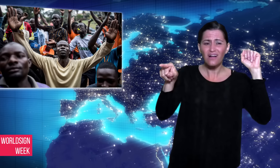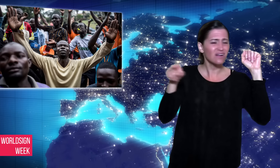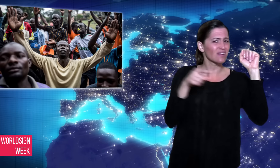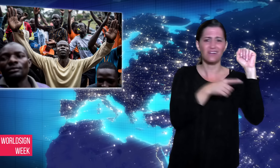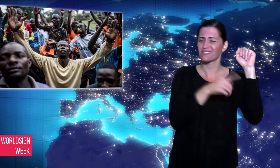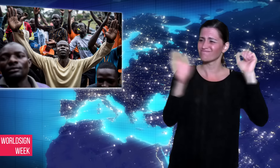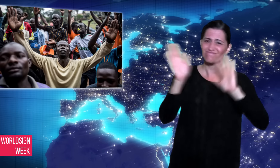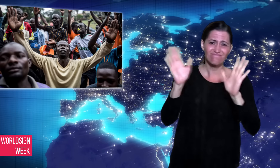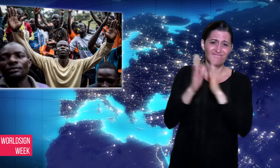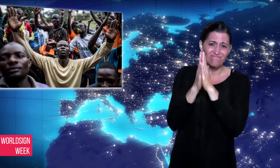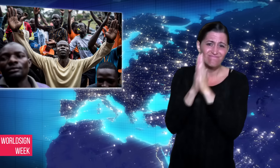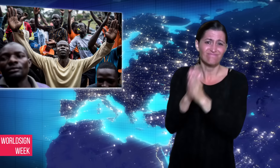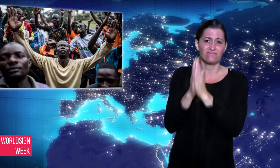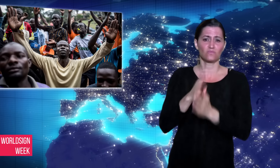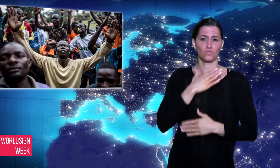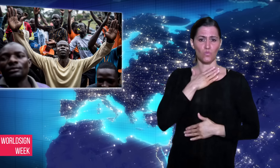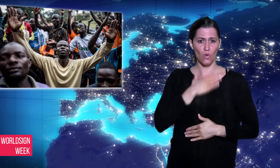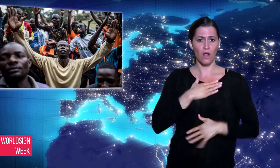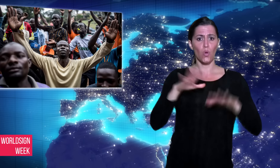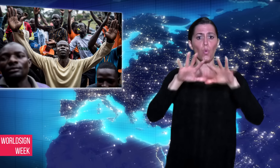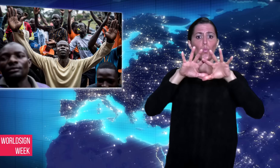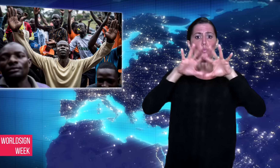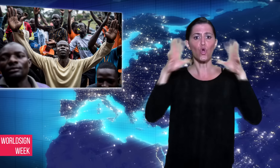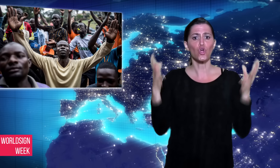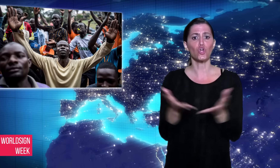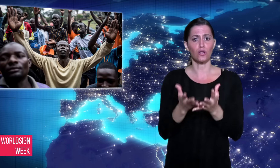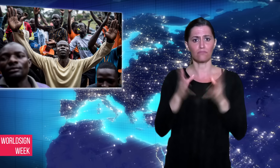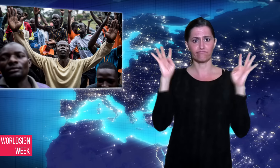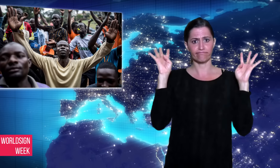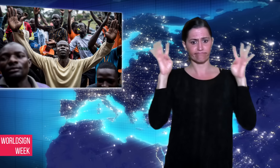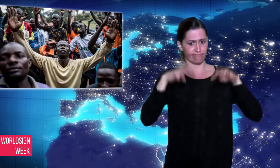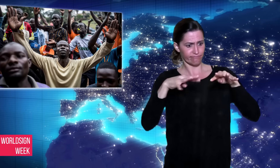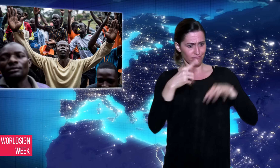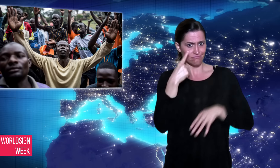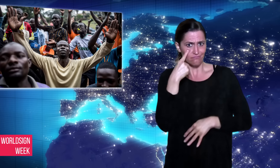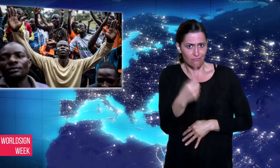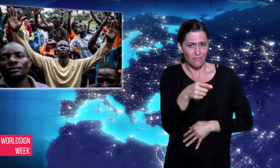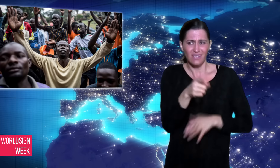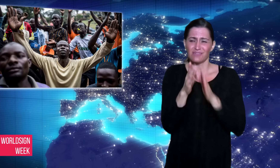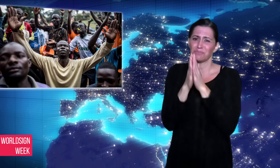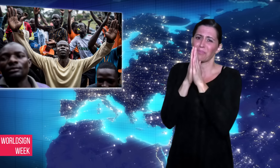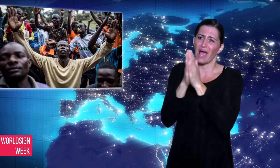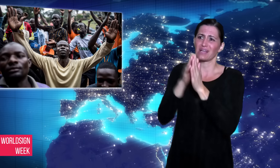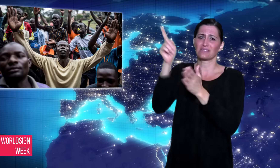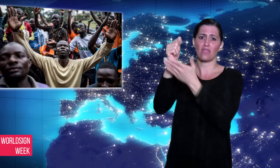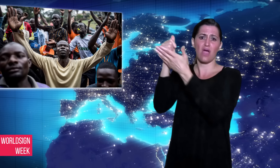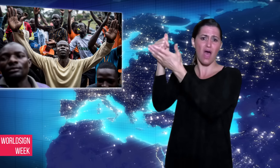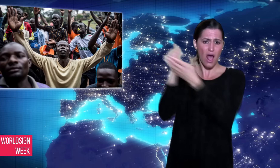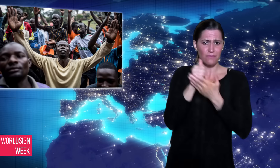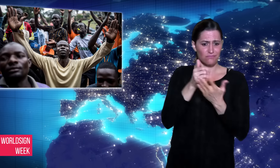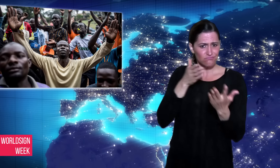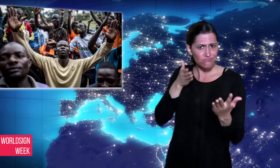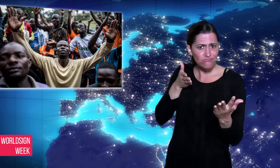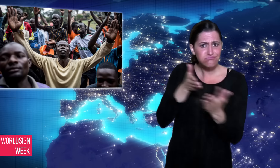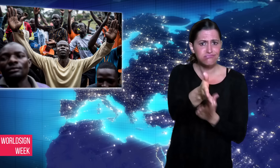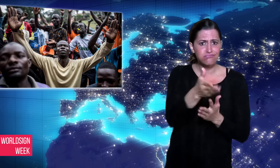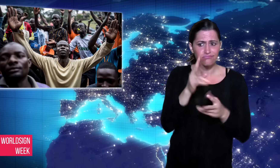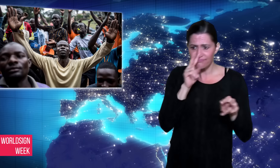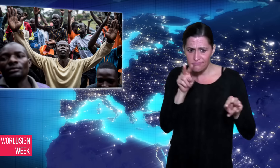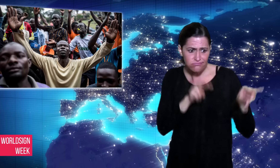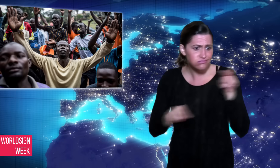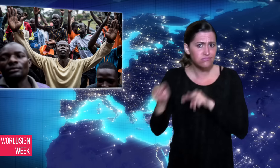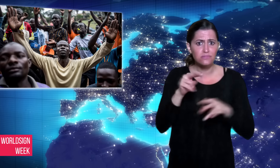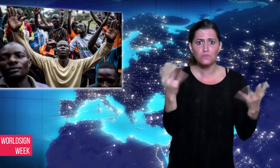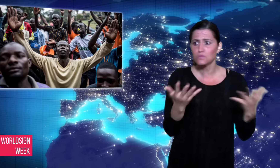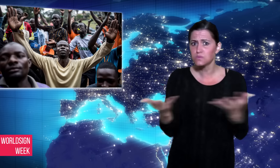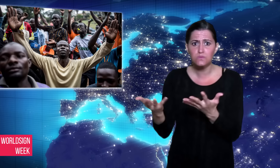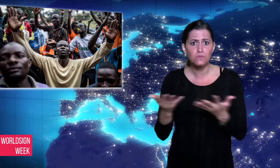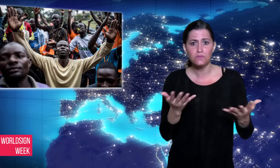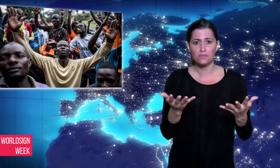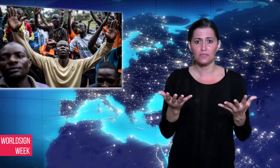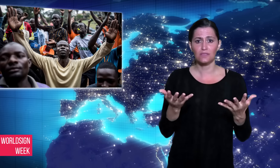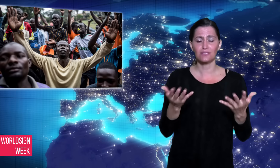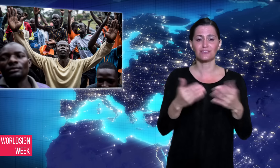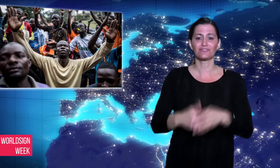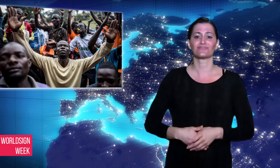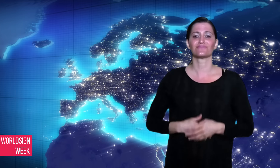violent protests continue.